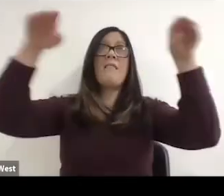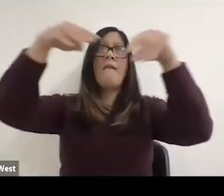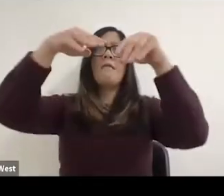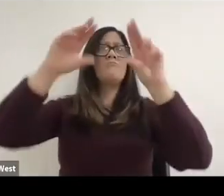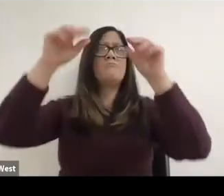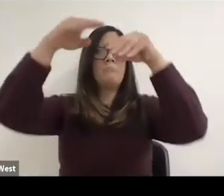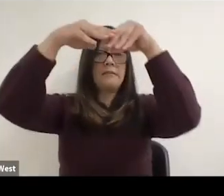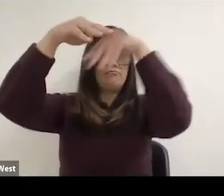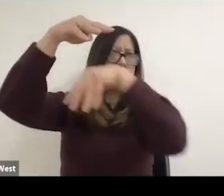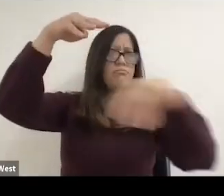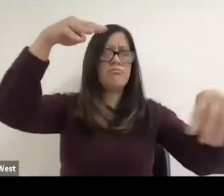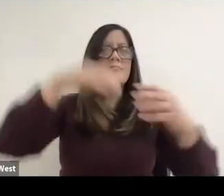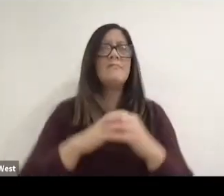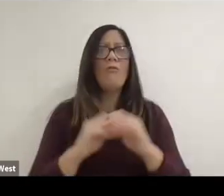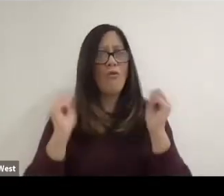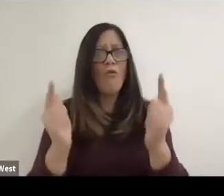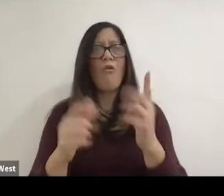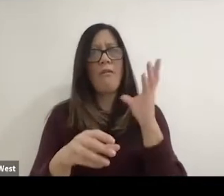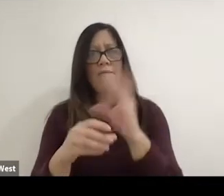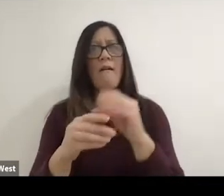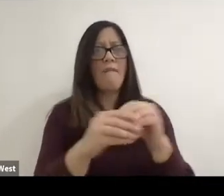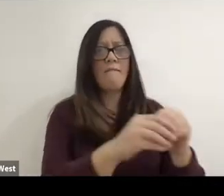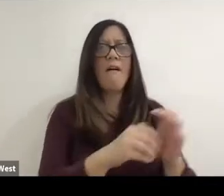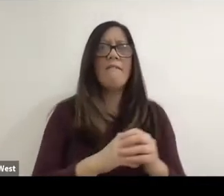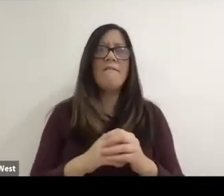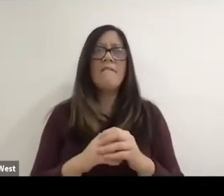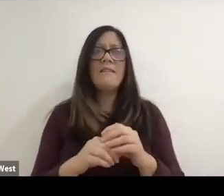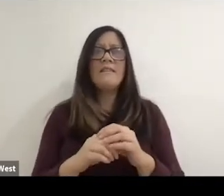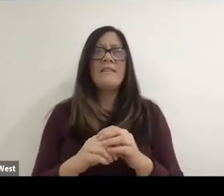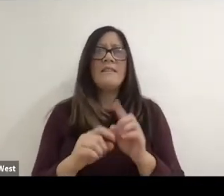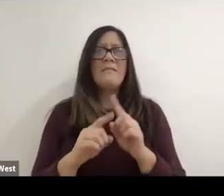And then you have to make sure that that possibility is there for everybody.